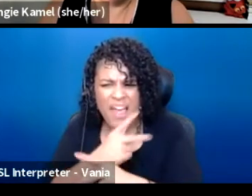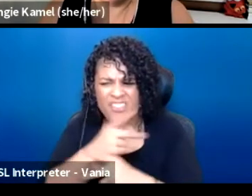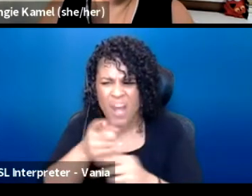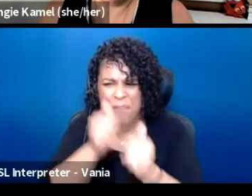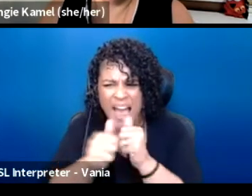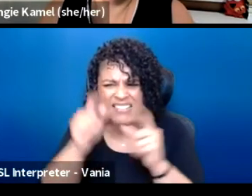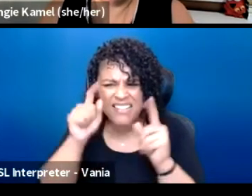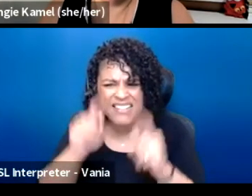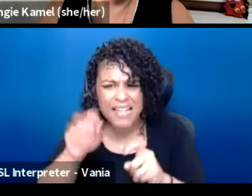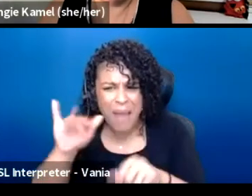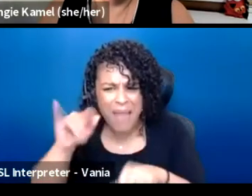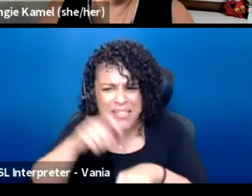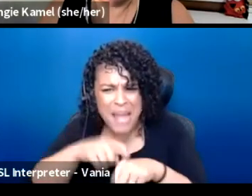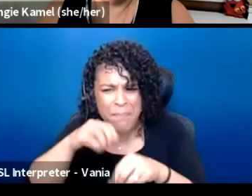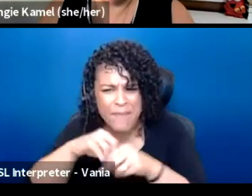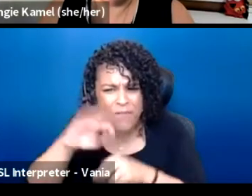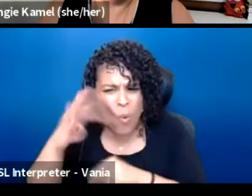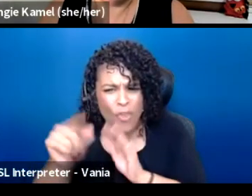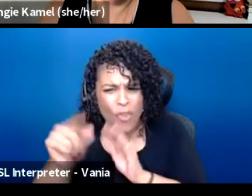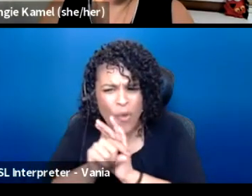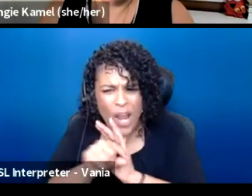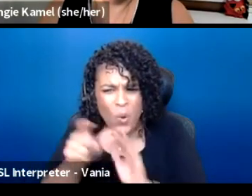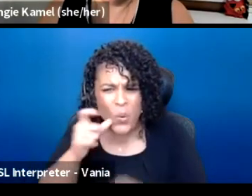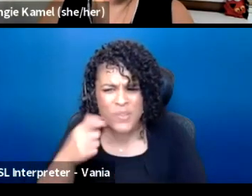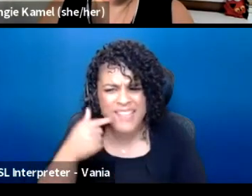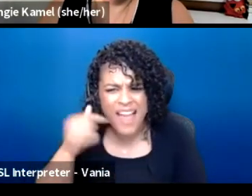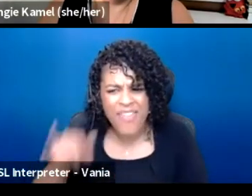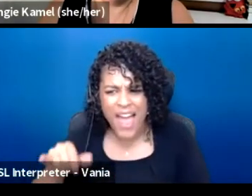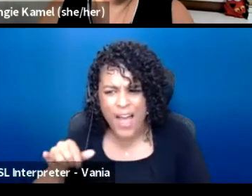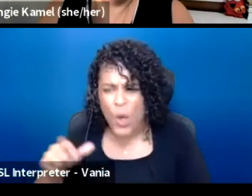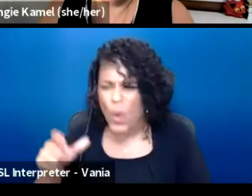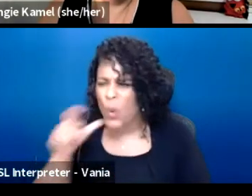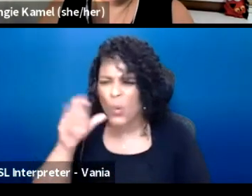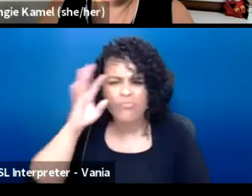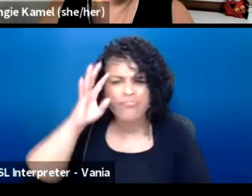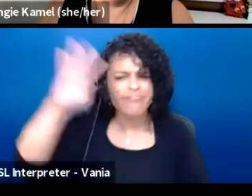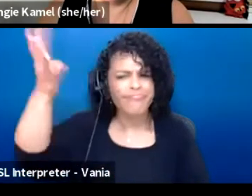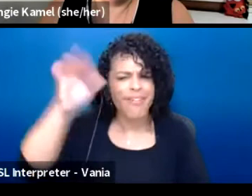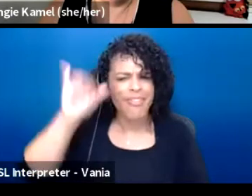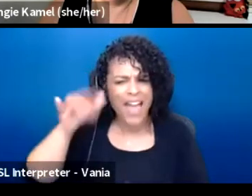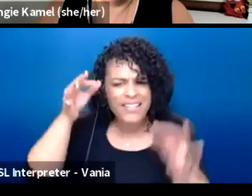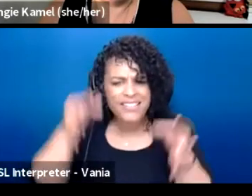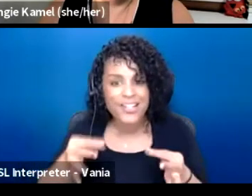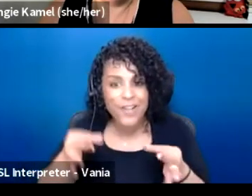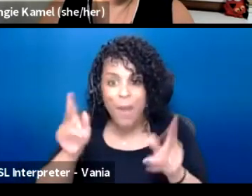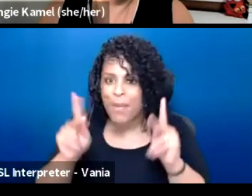by the time you're in fourth grade? Who made that decision? People who's sitting in the room,